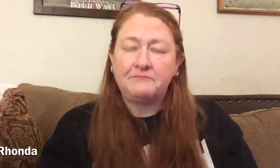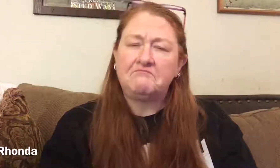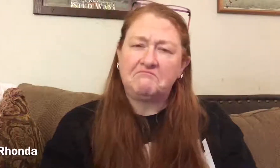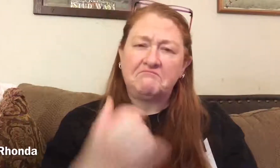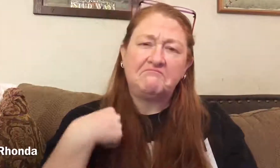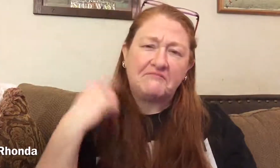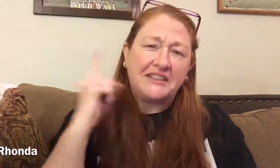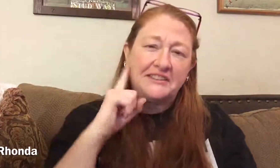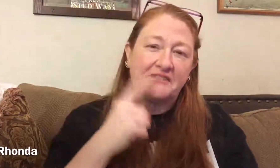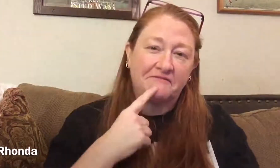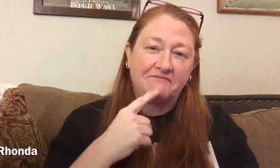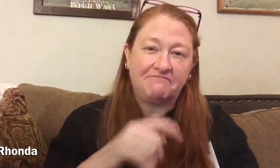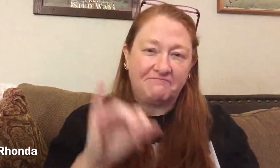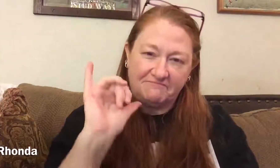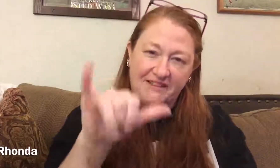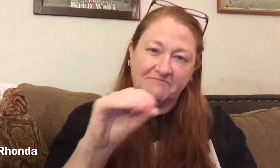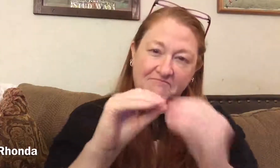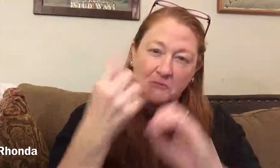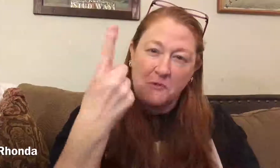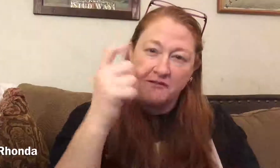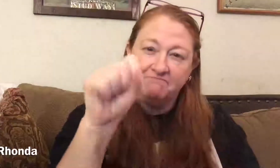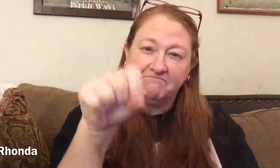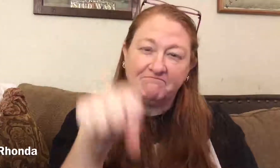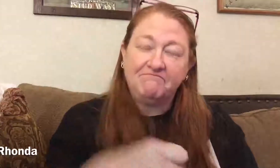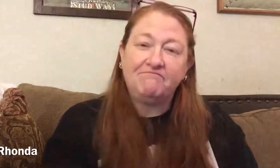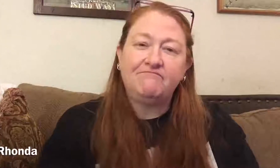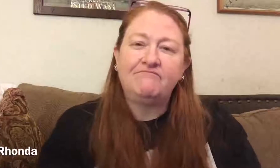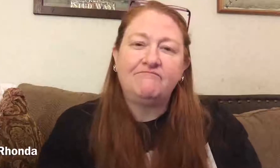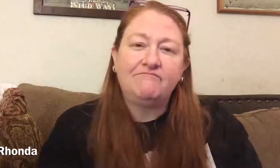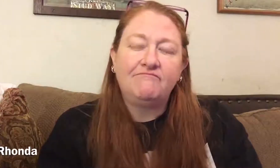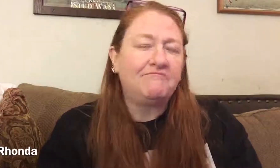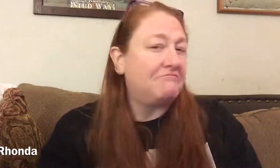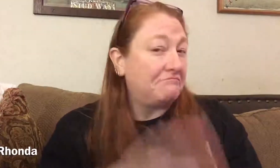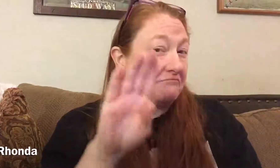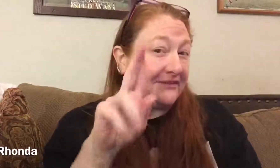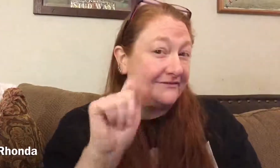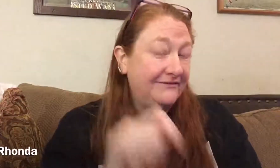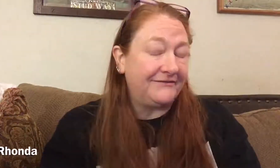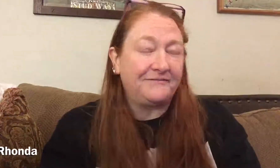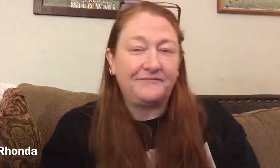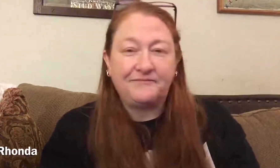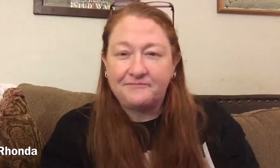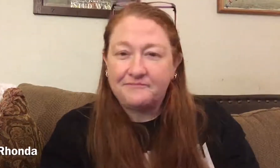I'm Deaf, yeah, that's the number one reason... But